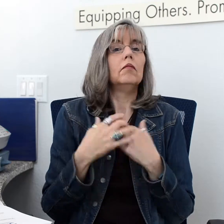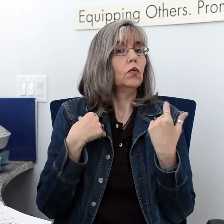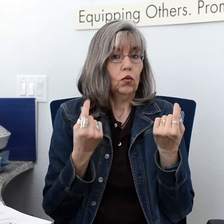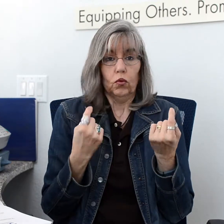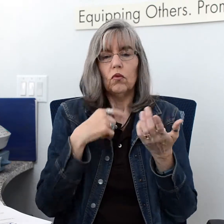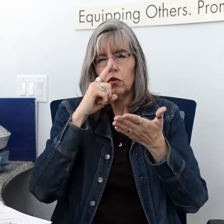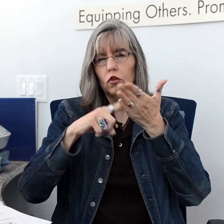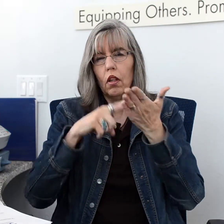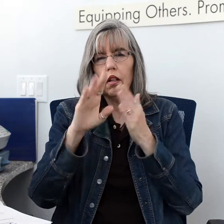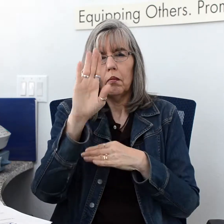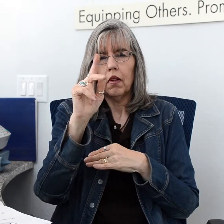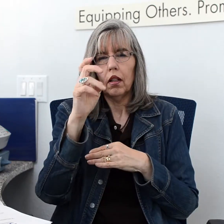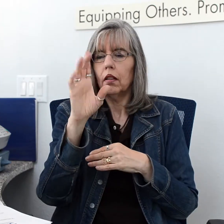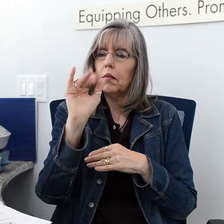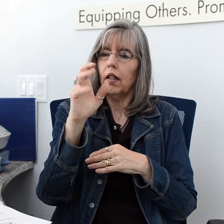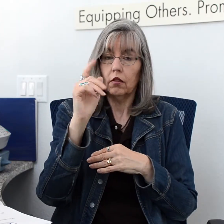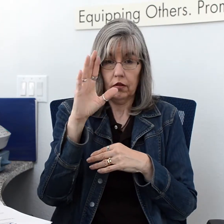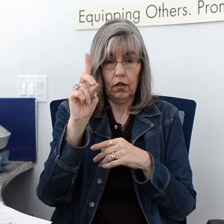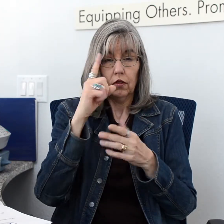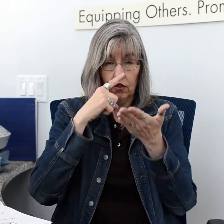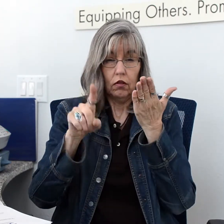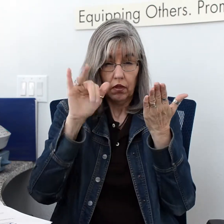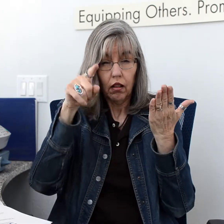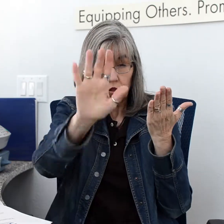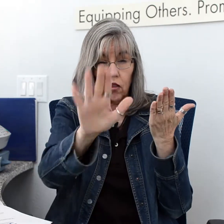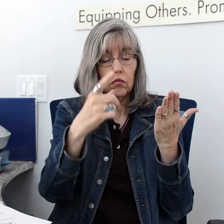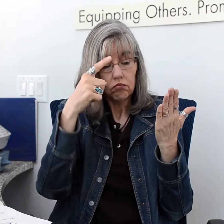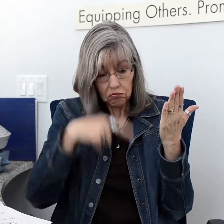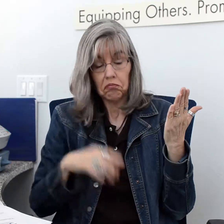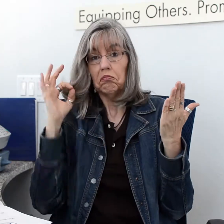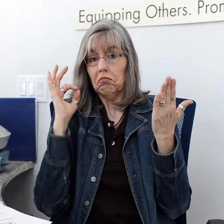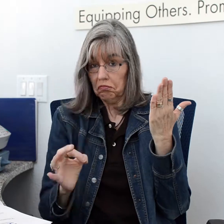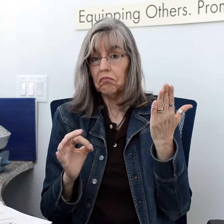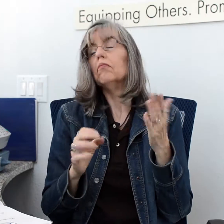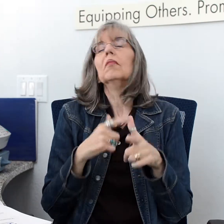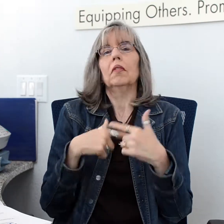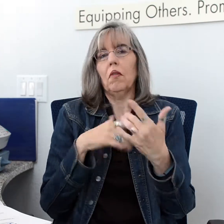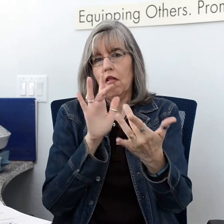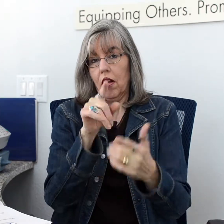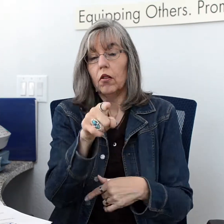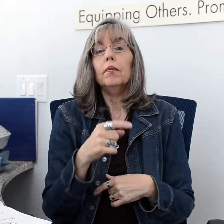We will process a background check before contacting you back.